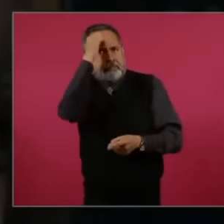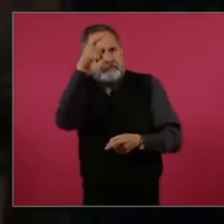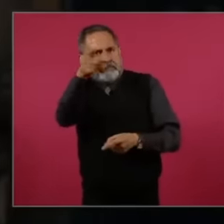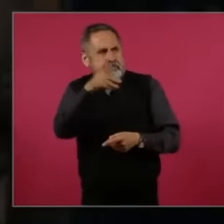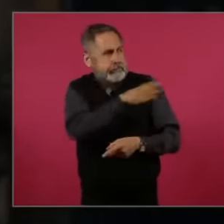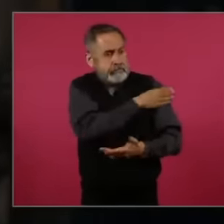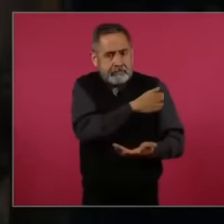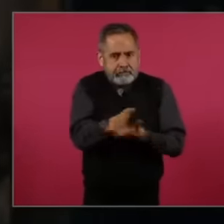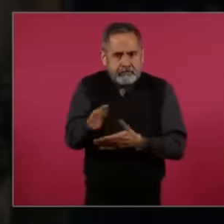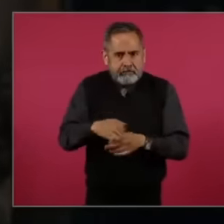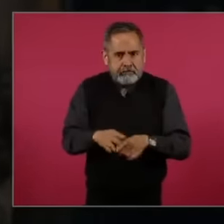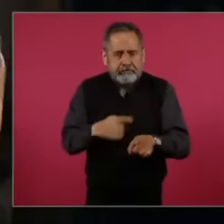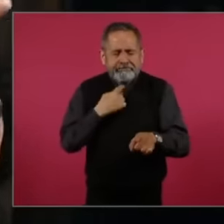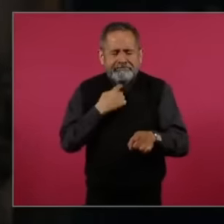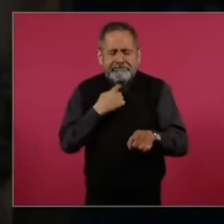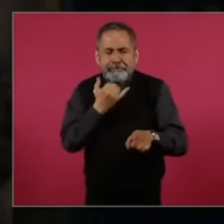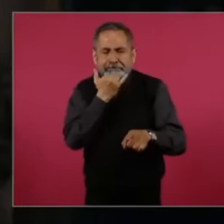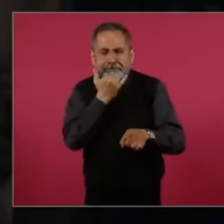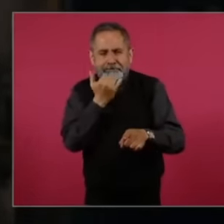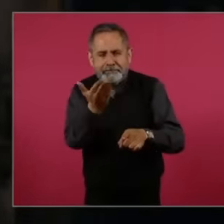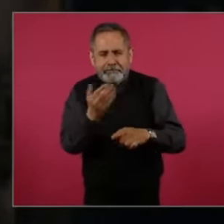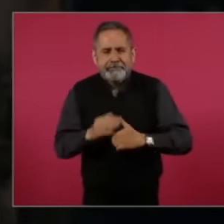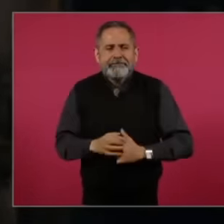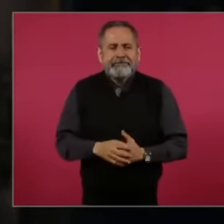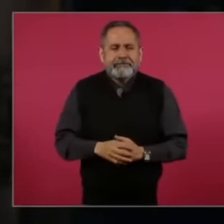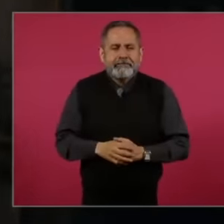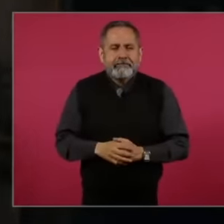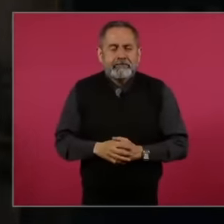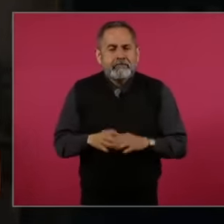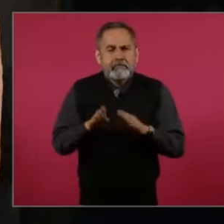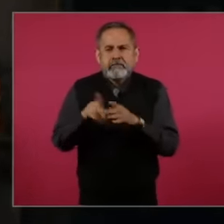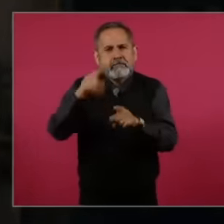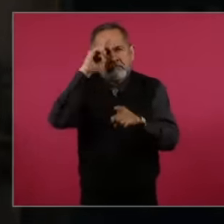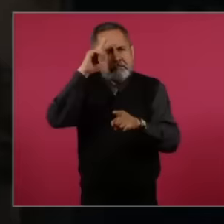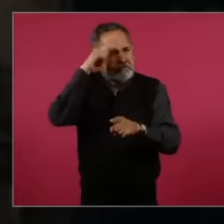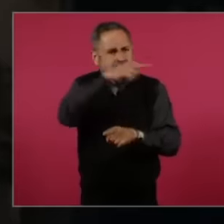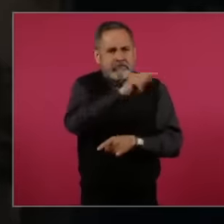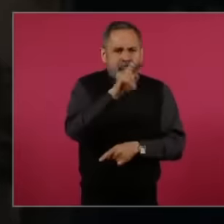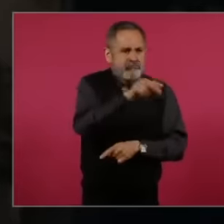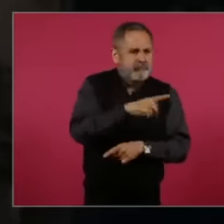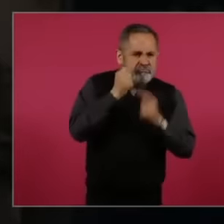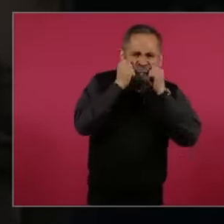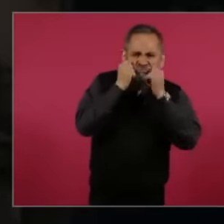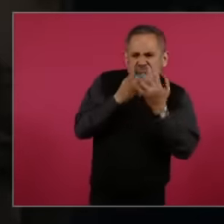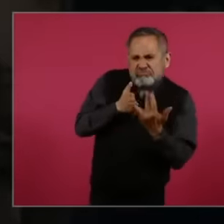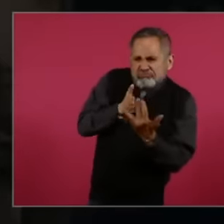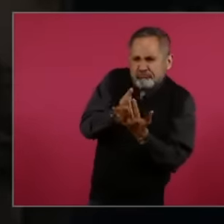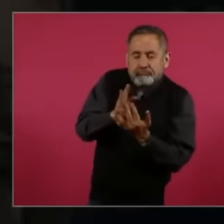Excuse me for this intervention in the event that Donald Trump returned to the White House and